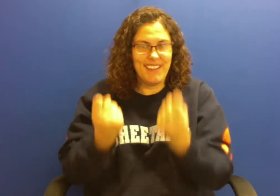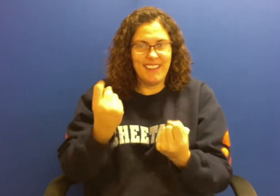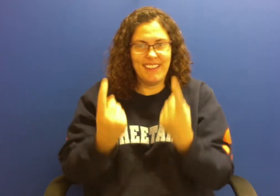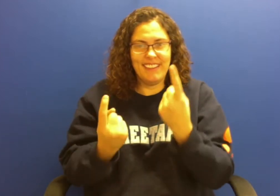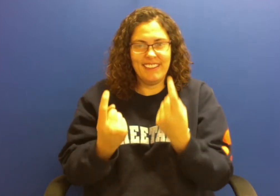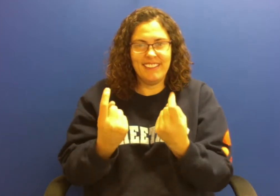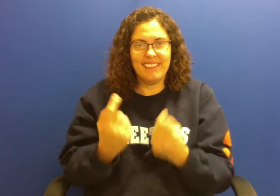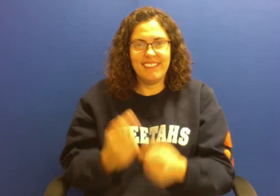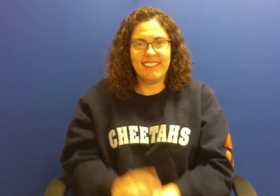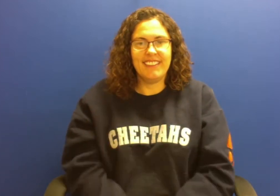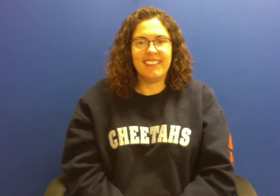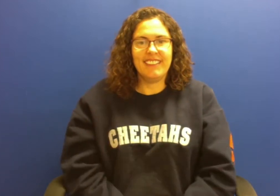popcorn